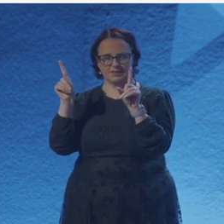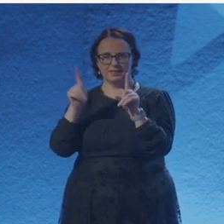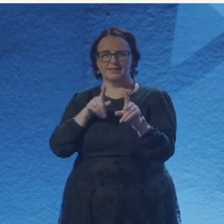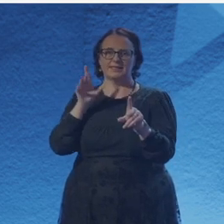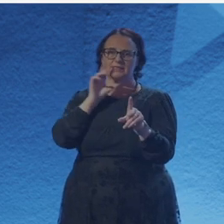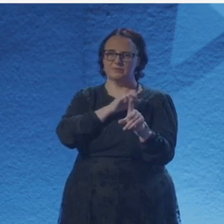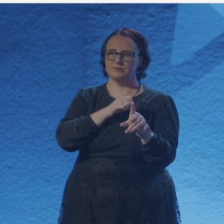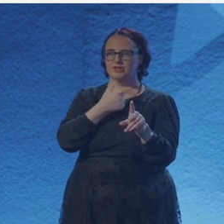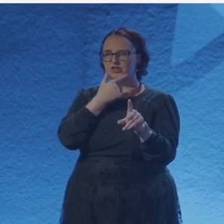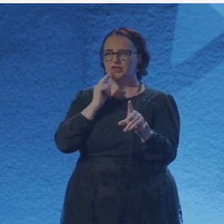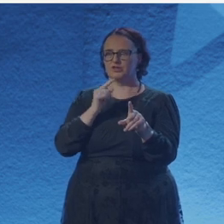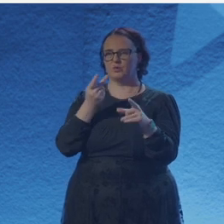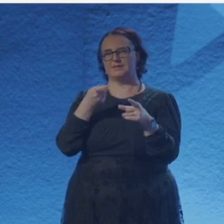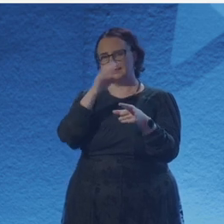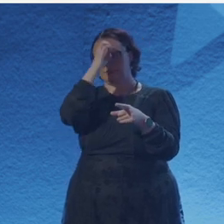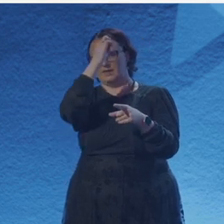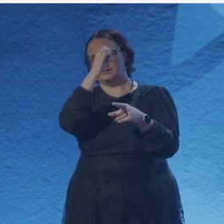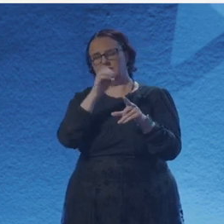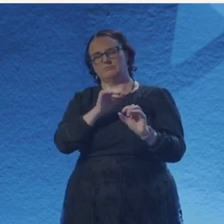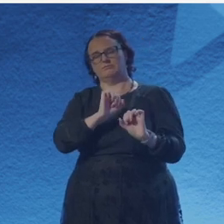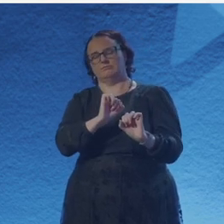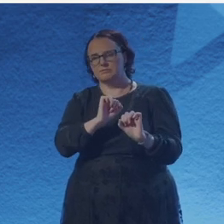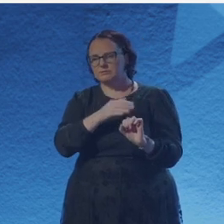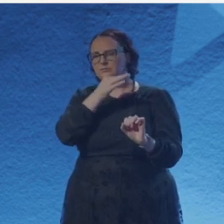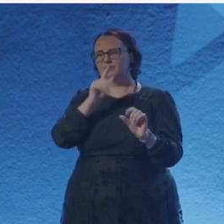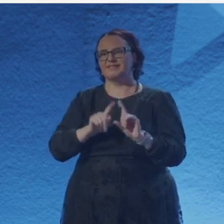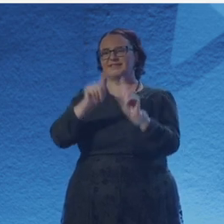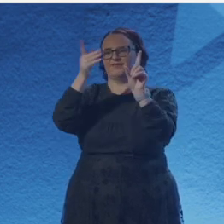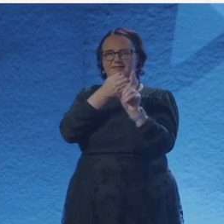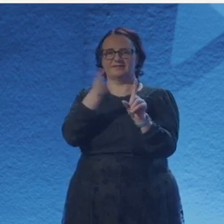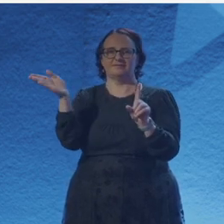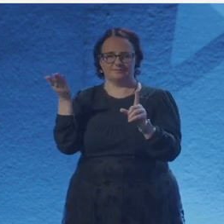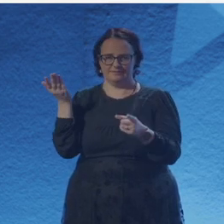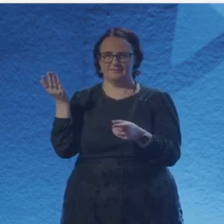and I've always been really interested in sort of women who have